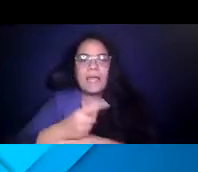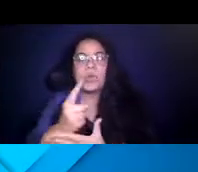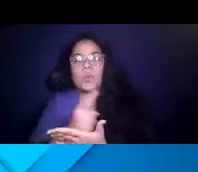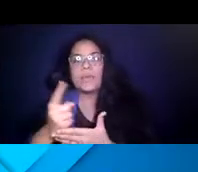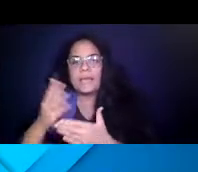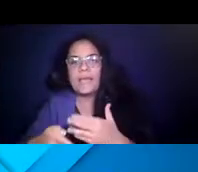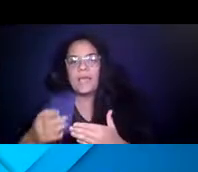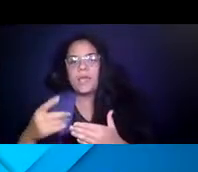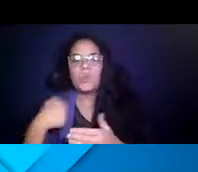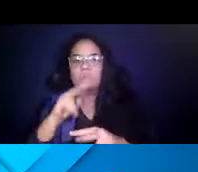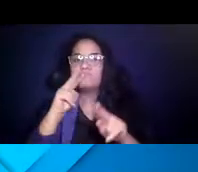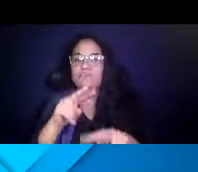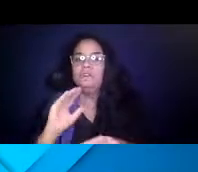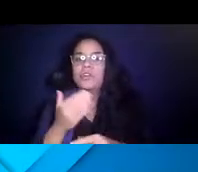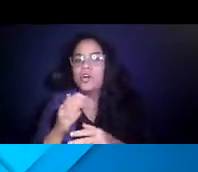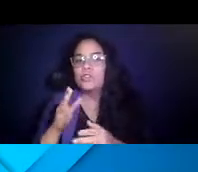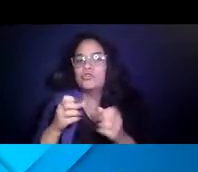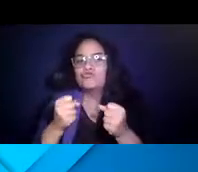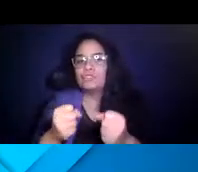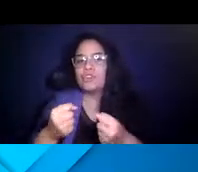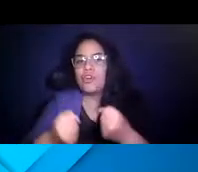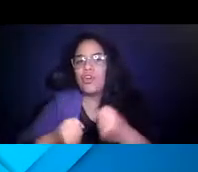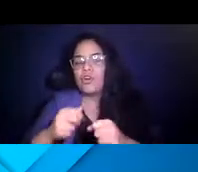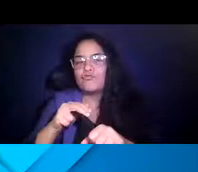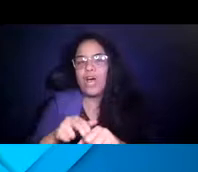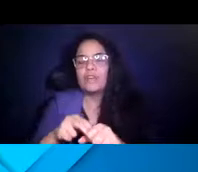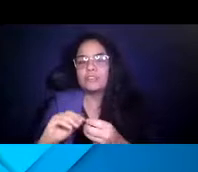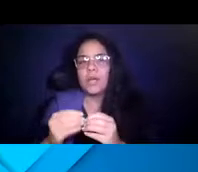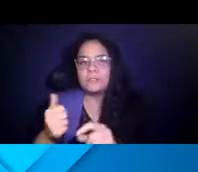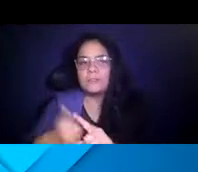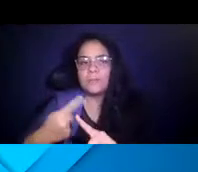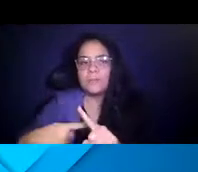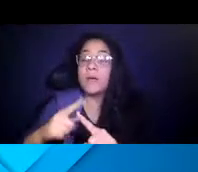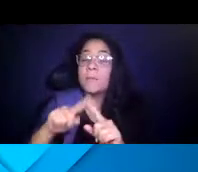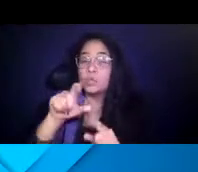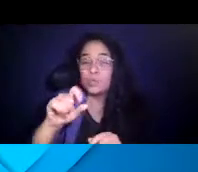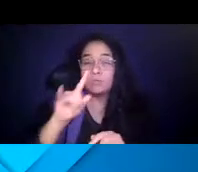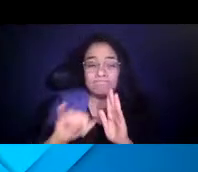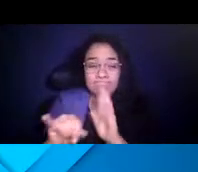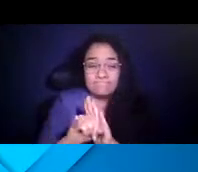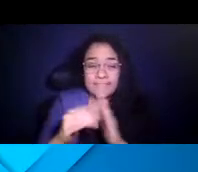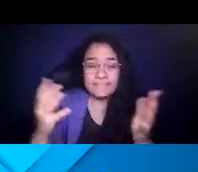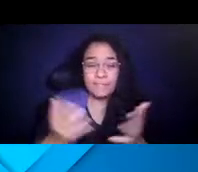street car ridership on a monthly basis, but 14:55:17 what should stand out here for you